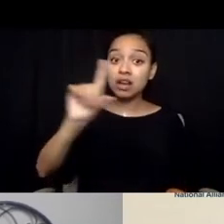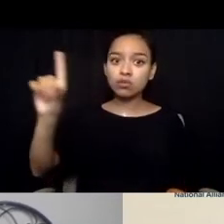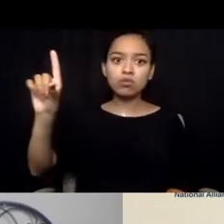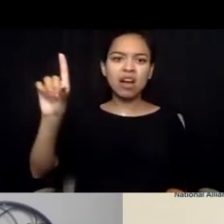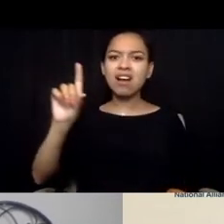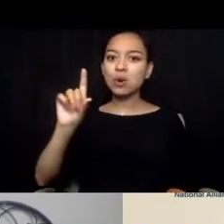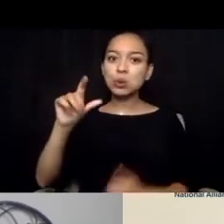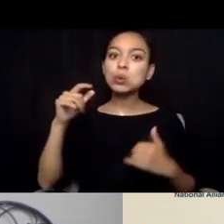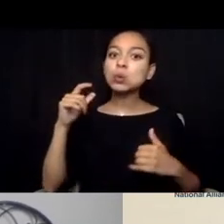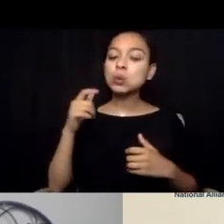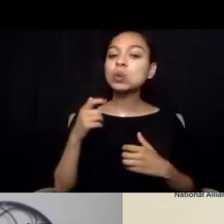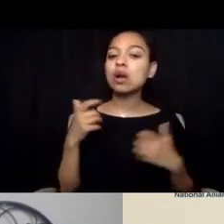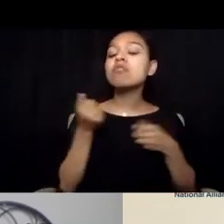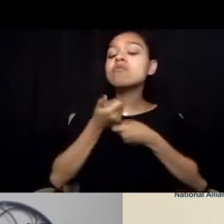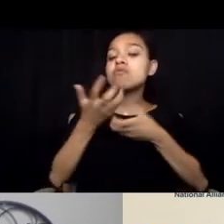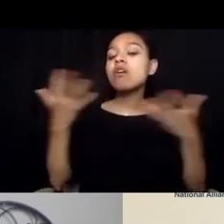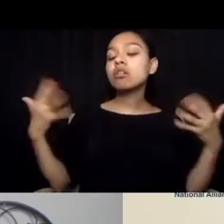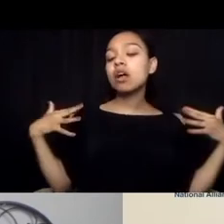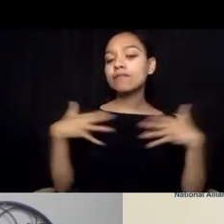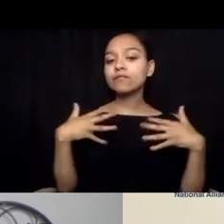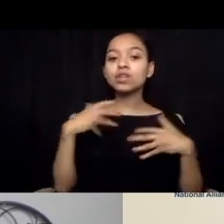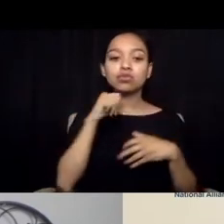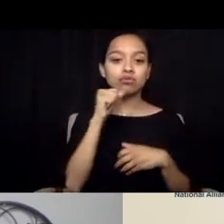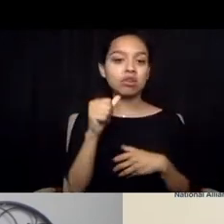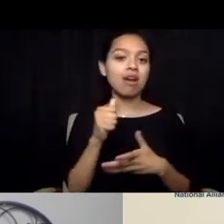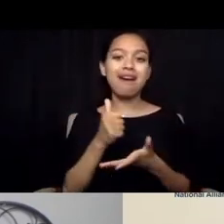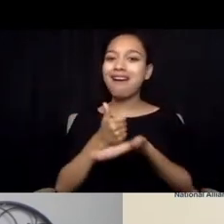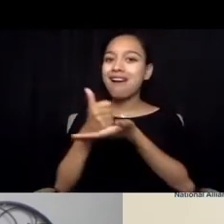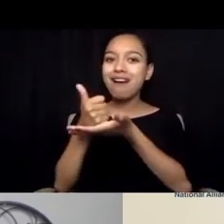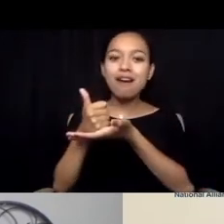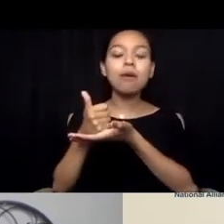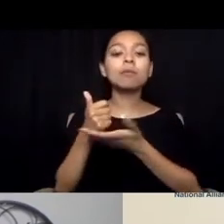What do you think we can do to ensure that that bridge is made, right,